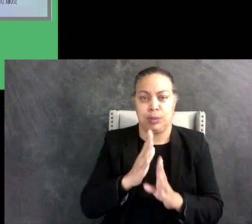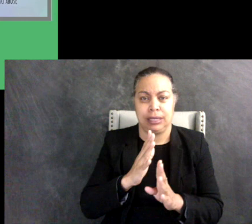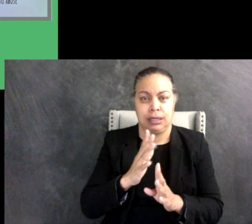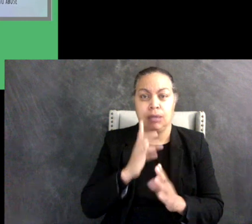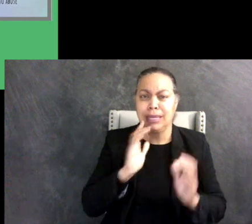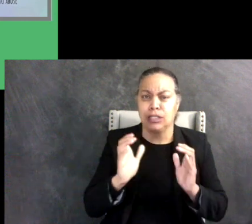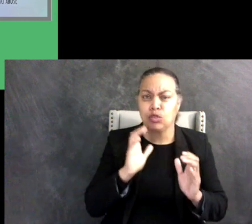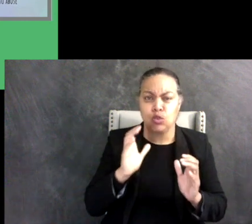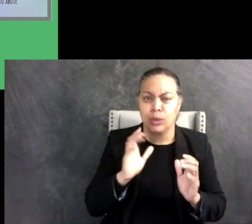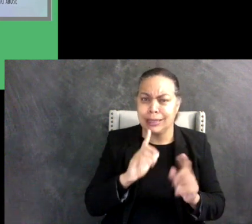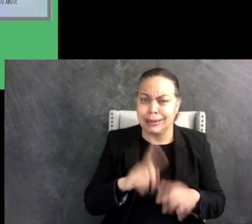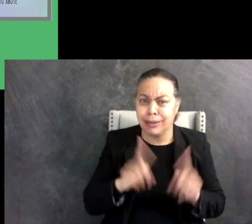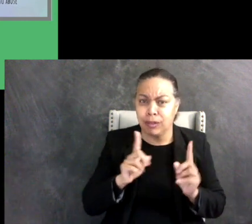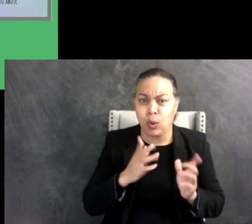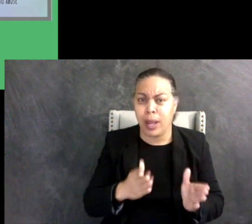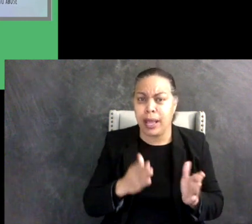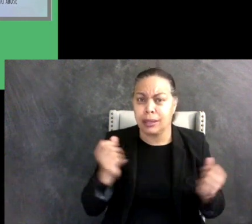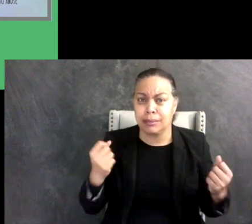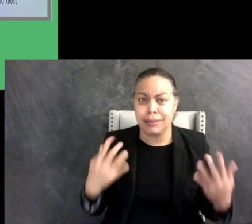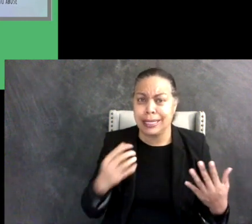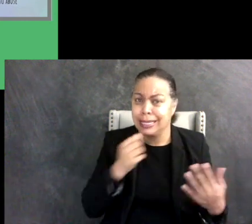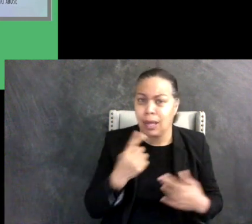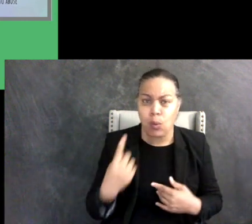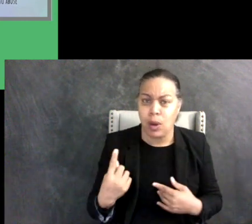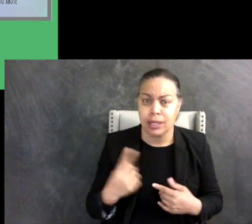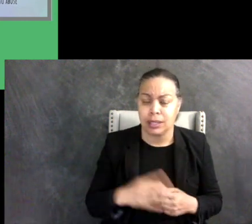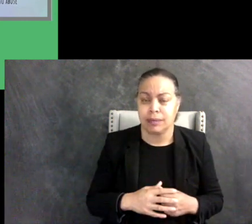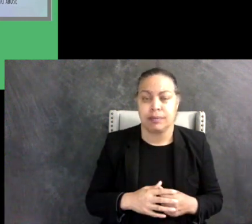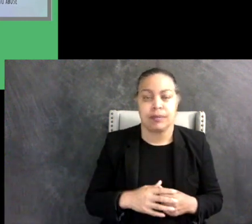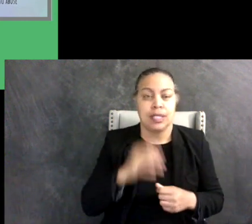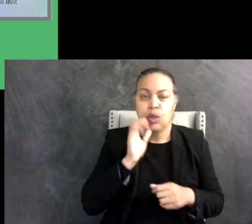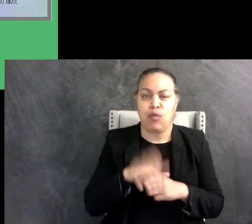things, and don't force your ways of life upon them because it might not make sense for them